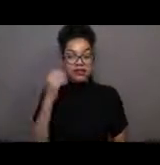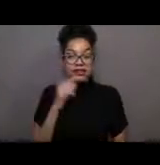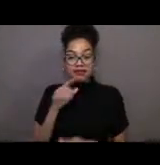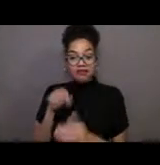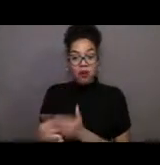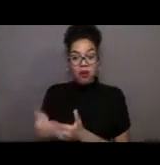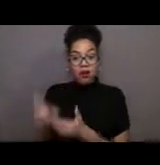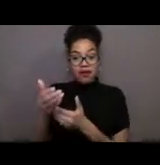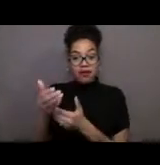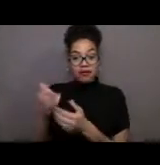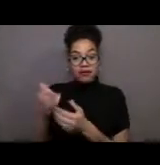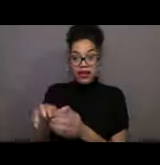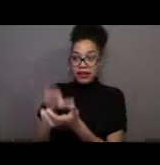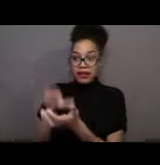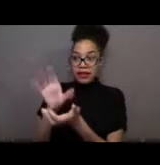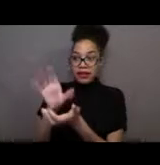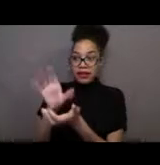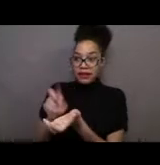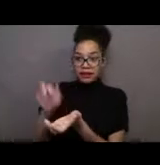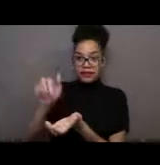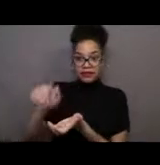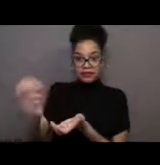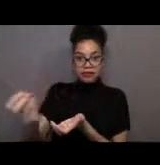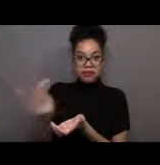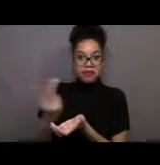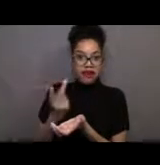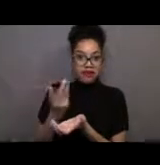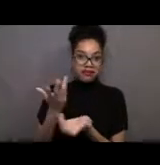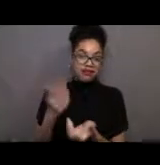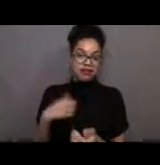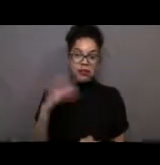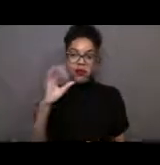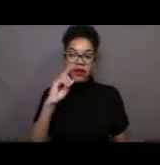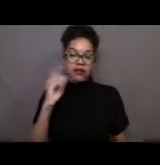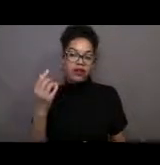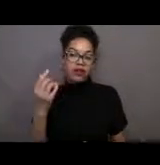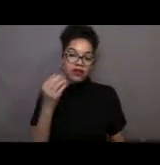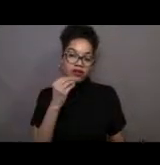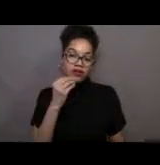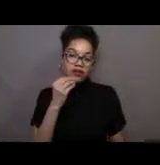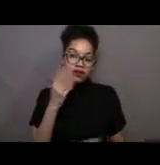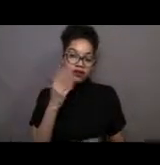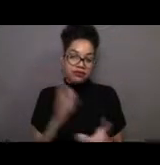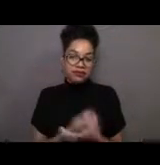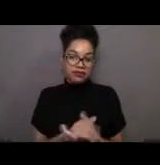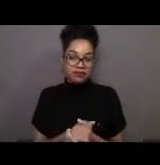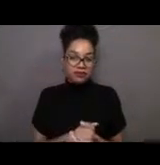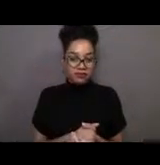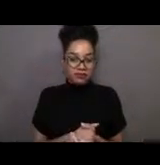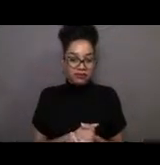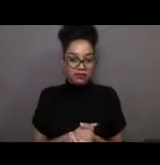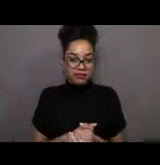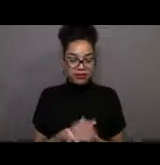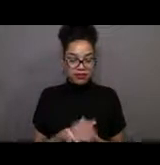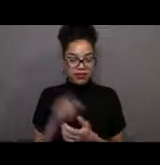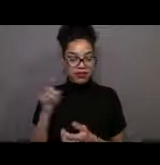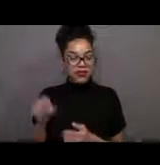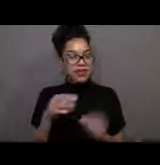they chose like the long way to go to find jellies. [Nicole] So to clarify, because I think I saw that Eloise in Barbados